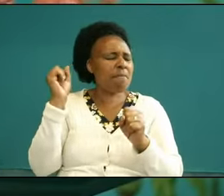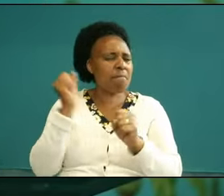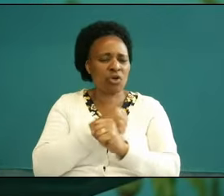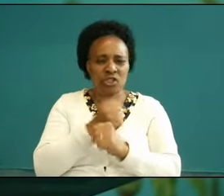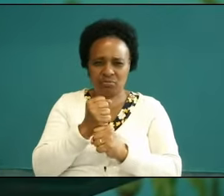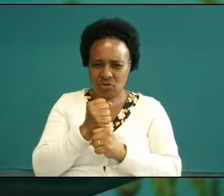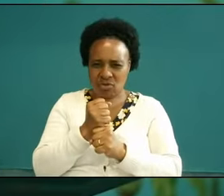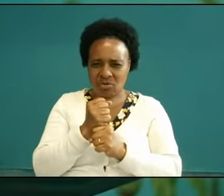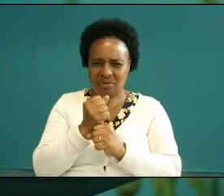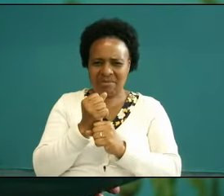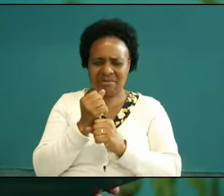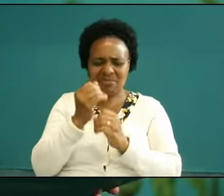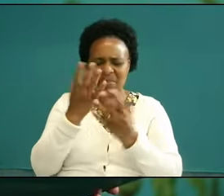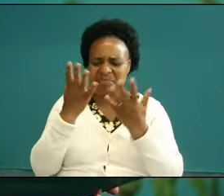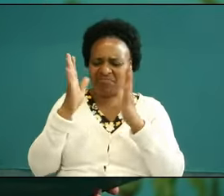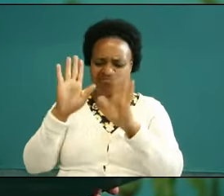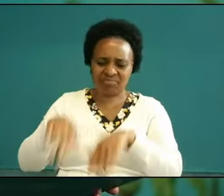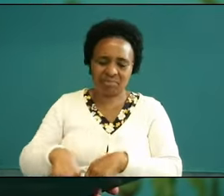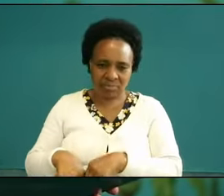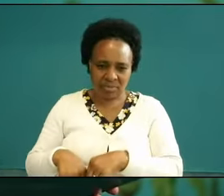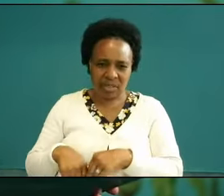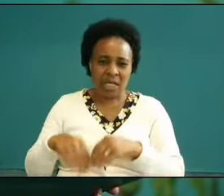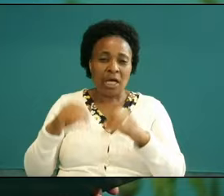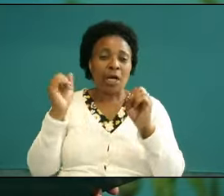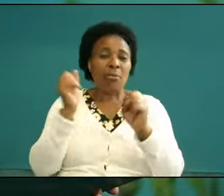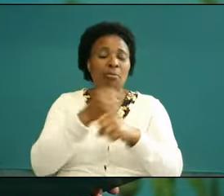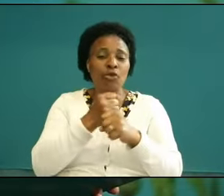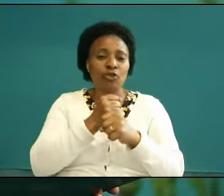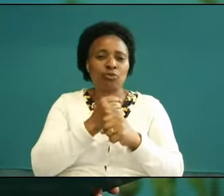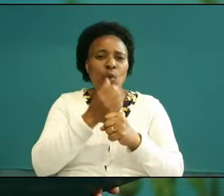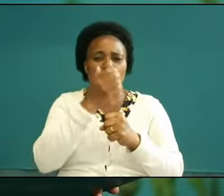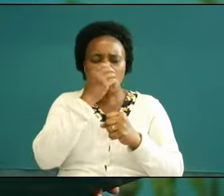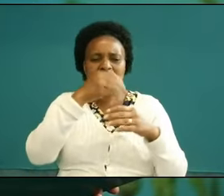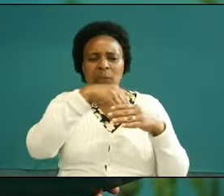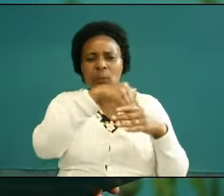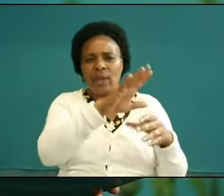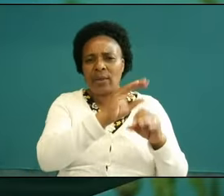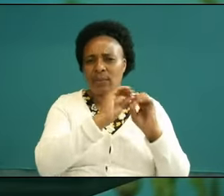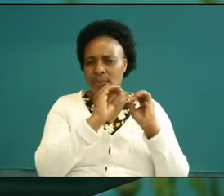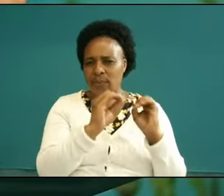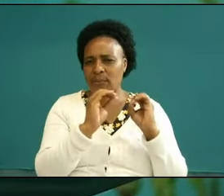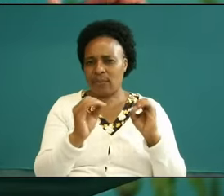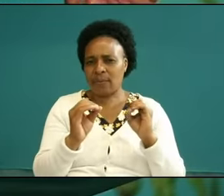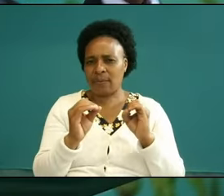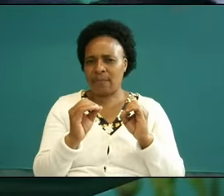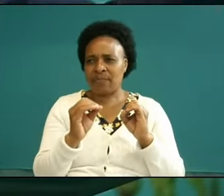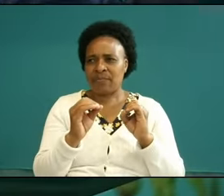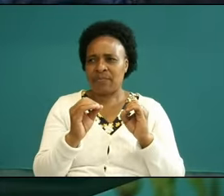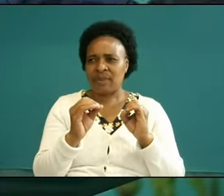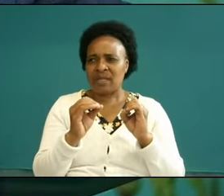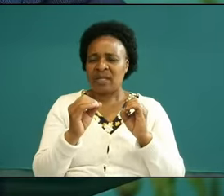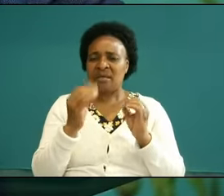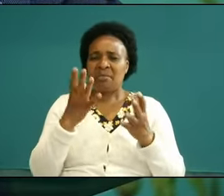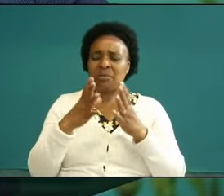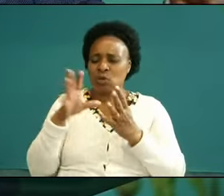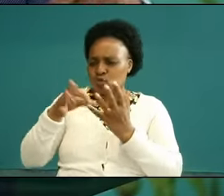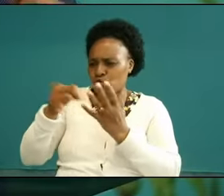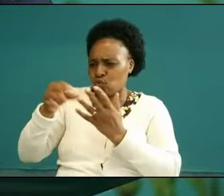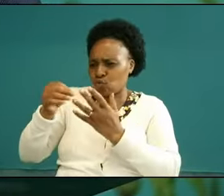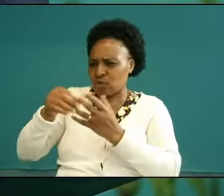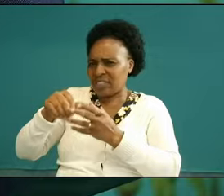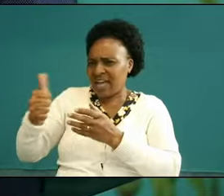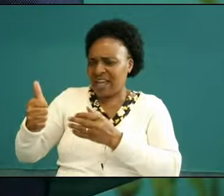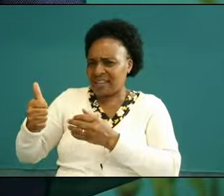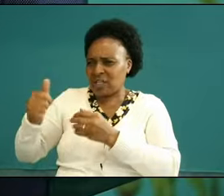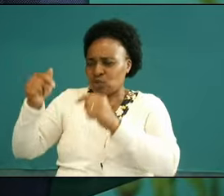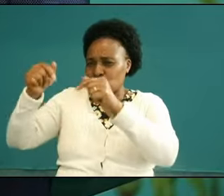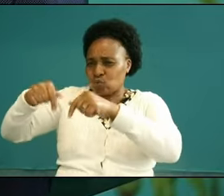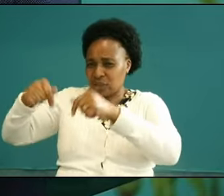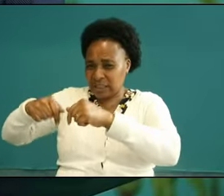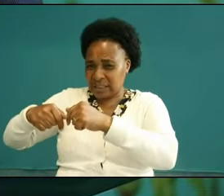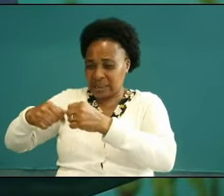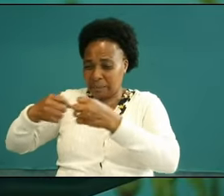assume it you can't wish it away neither can you use yesterday's victory for today's battle it is